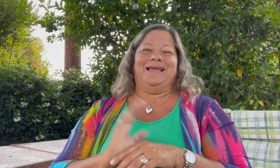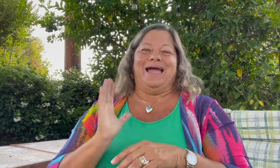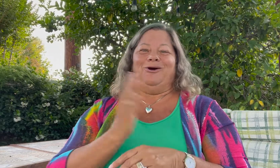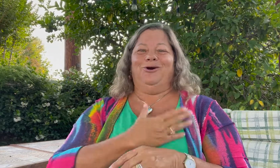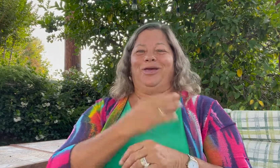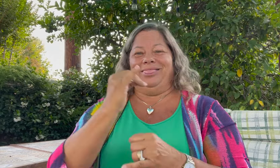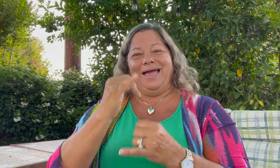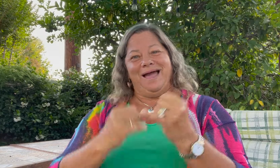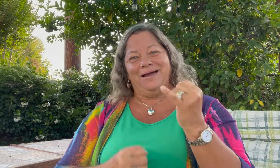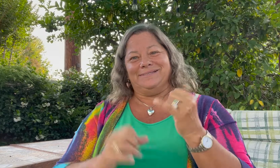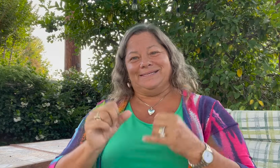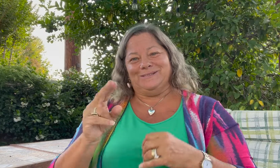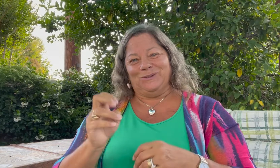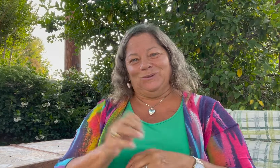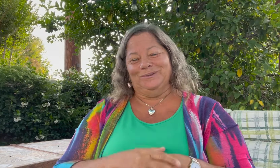It is our last issue.